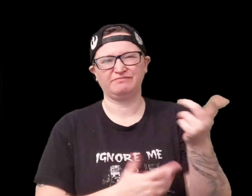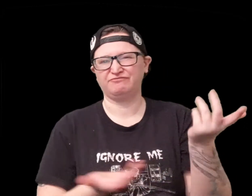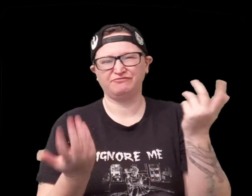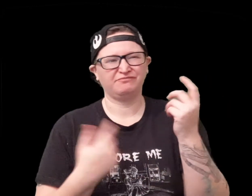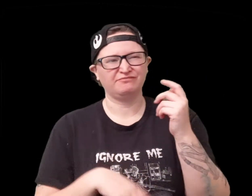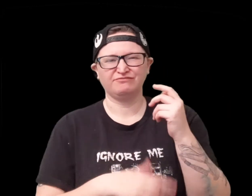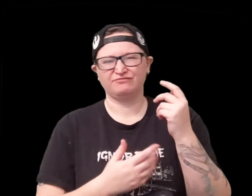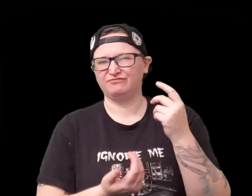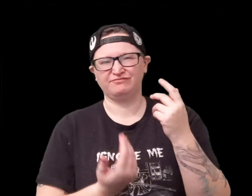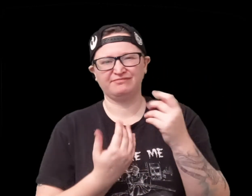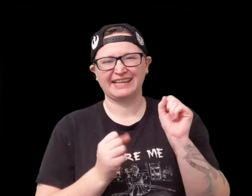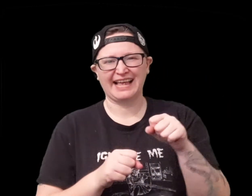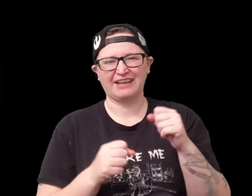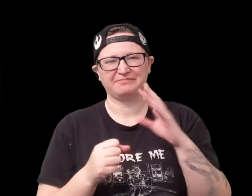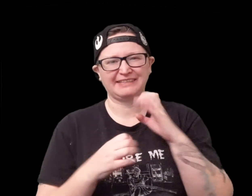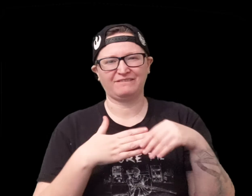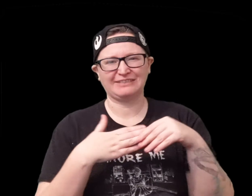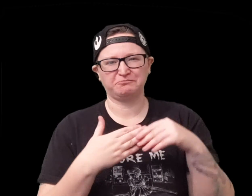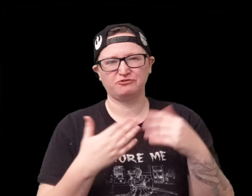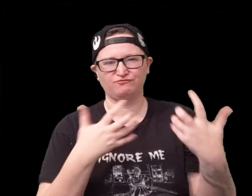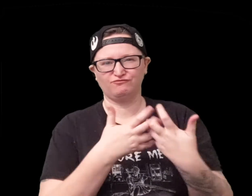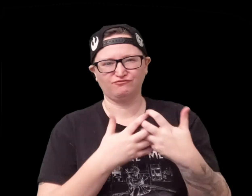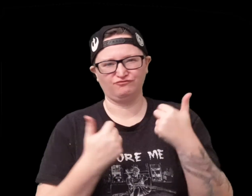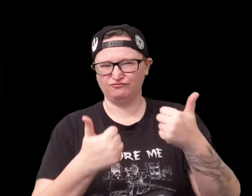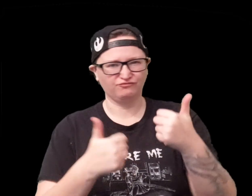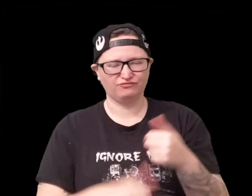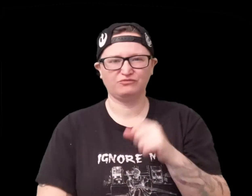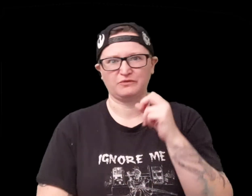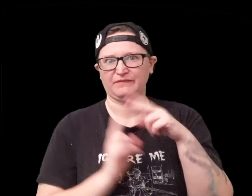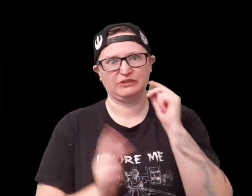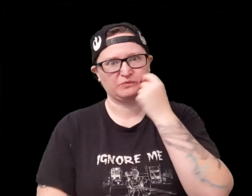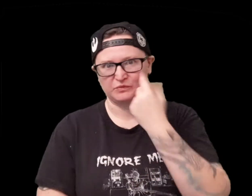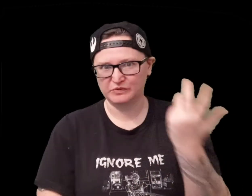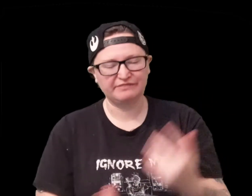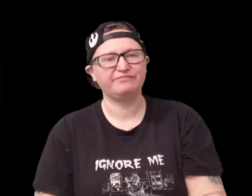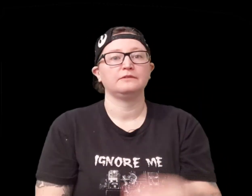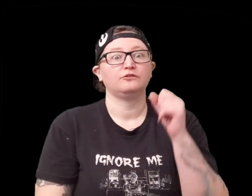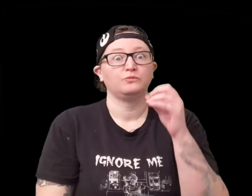really makes sense and fits with the western theme I think that that flexibility really fits so cool